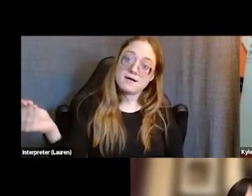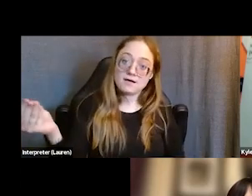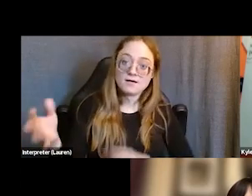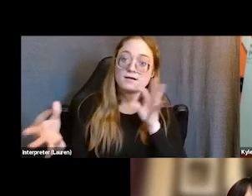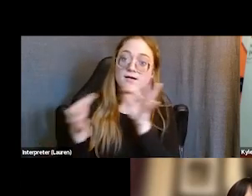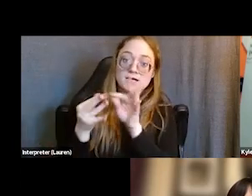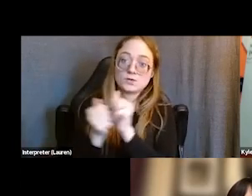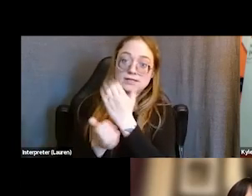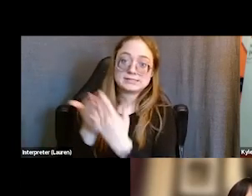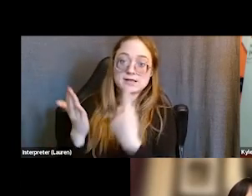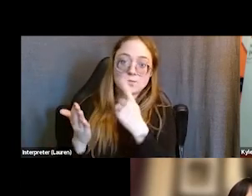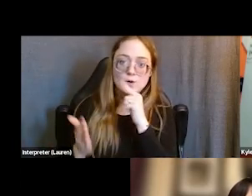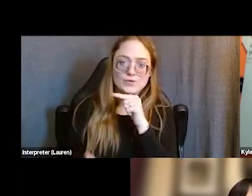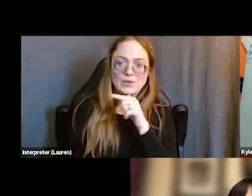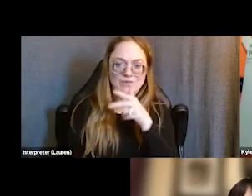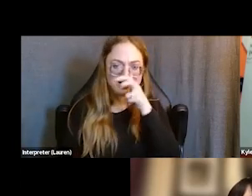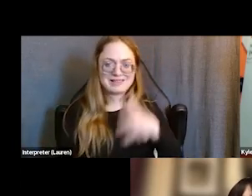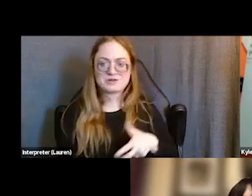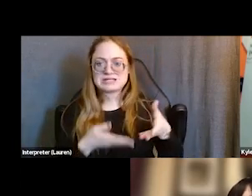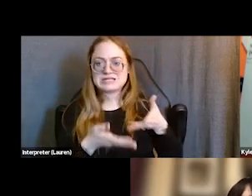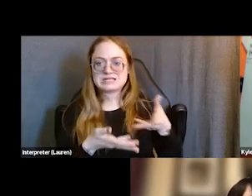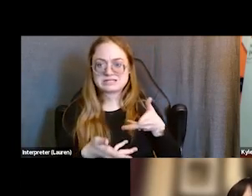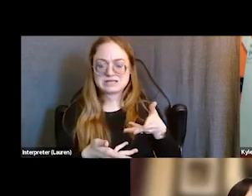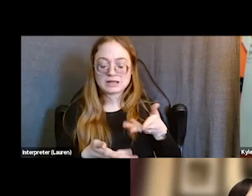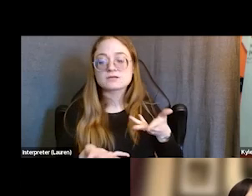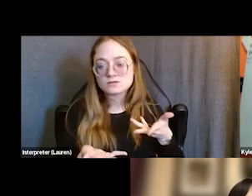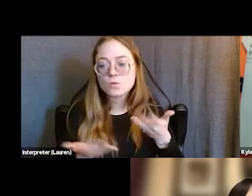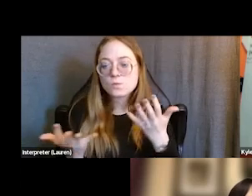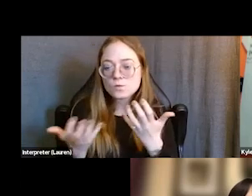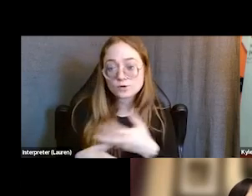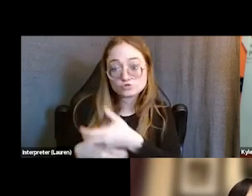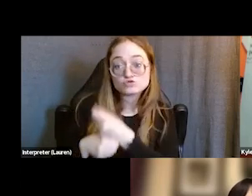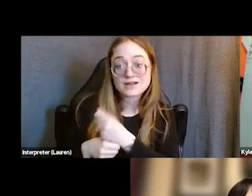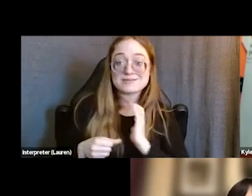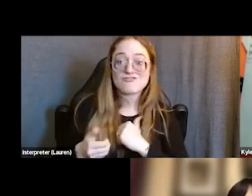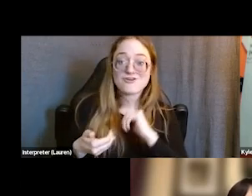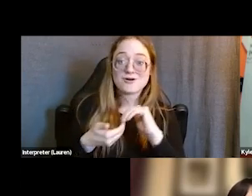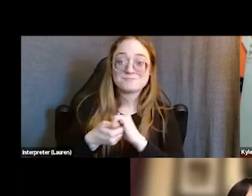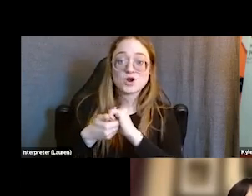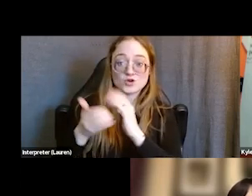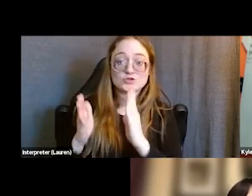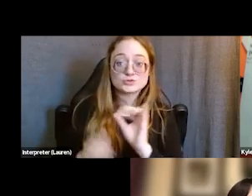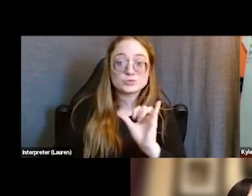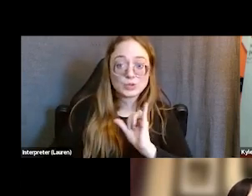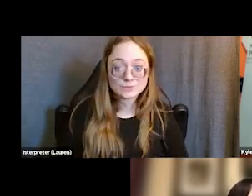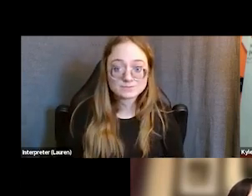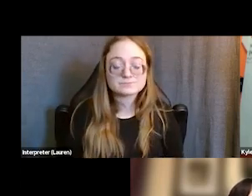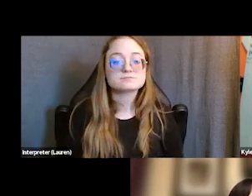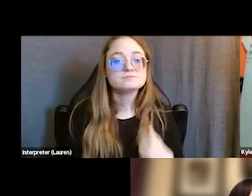with someone who treats them in a different way. I also mentioned the restorative roots of our organization.